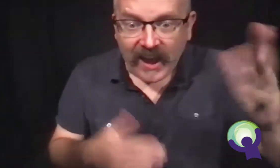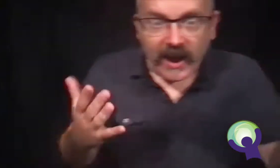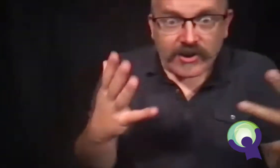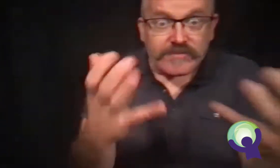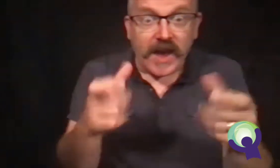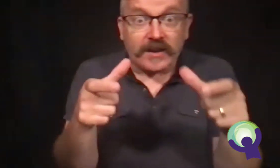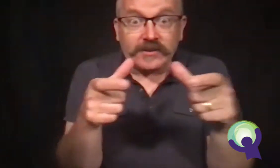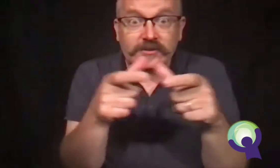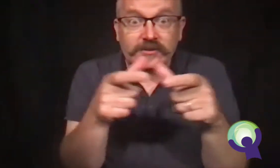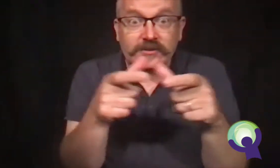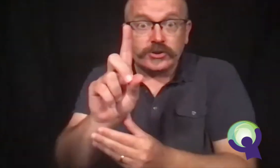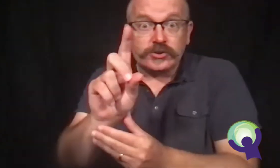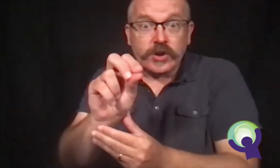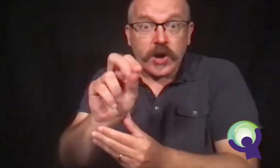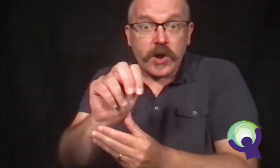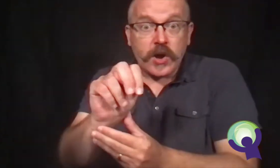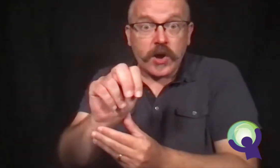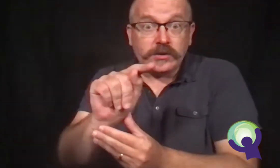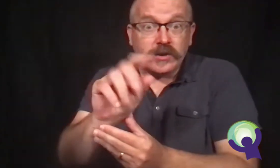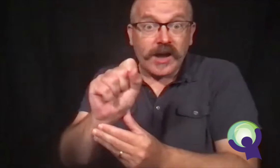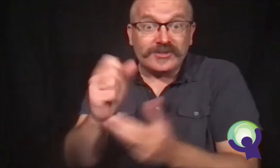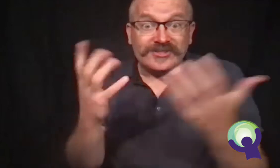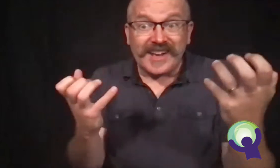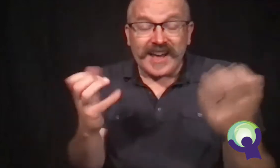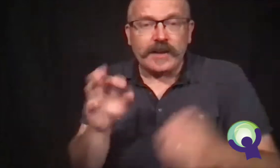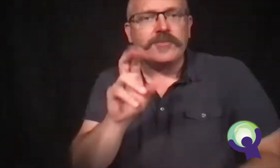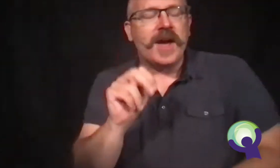"Hi Ron," the grocer called from the front of his store.